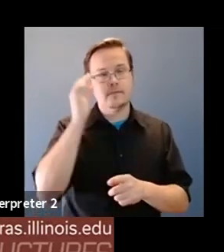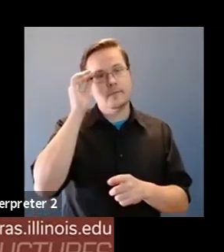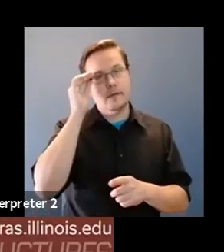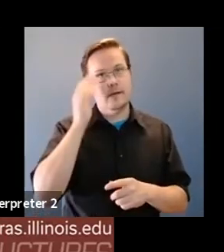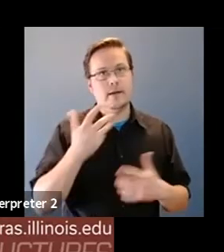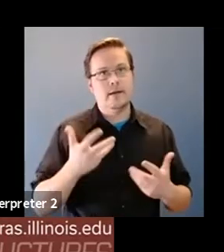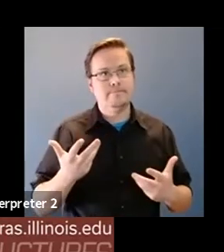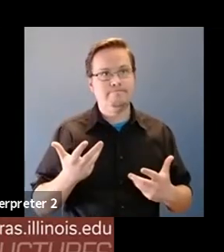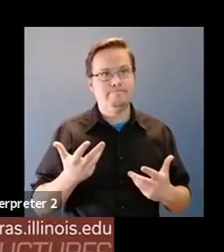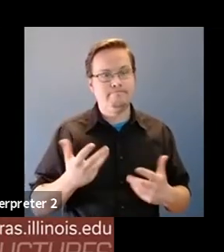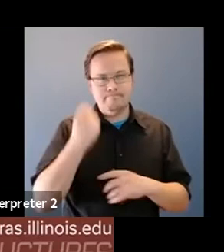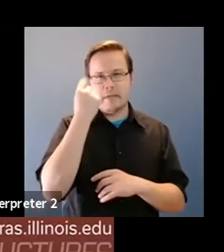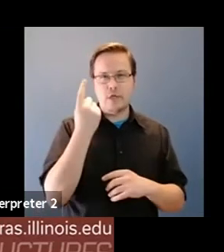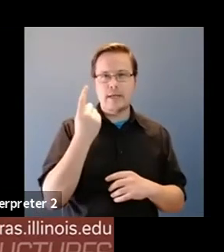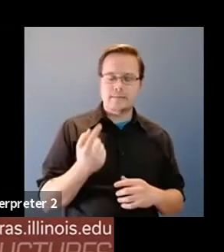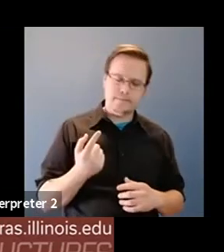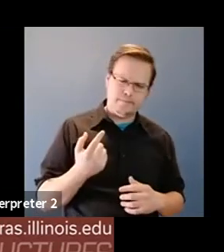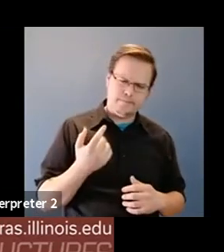Fernanda Viegas: understanding it kind of Britain.